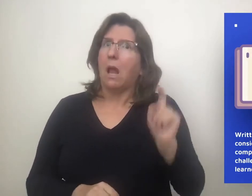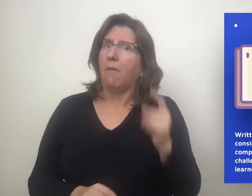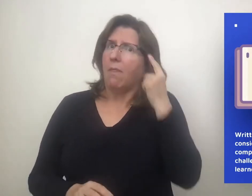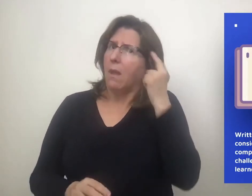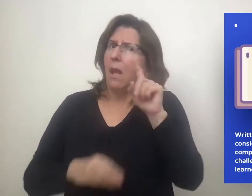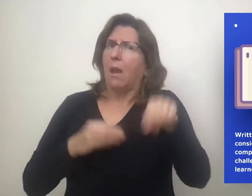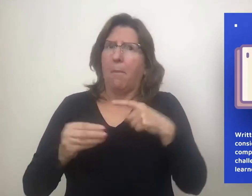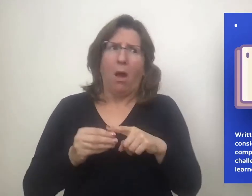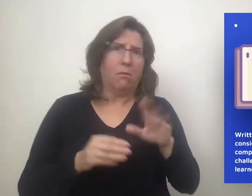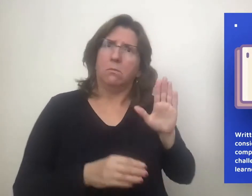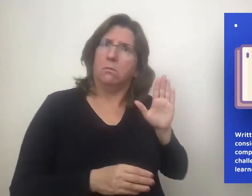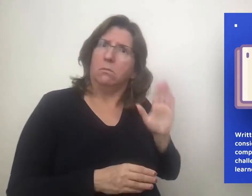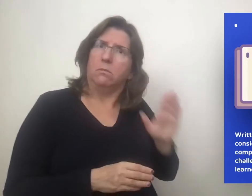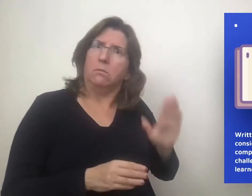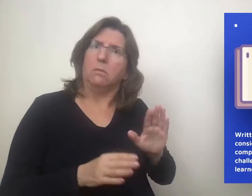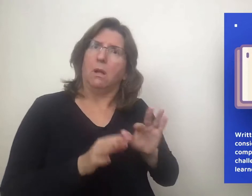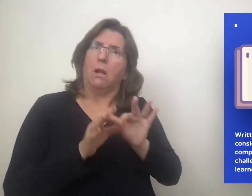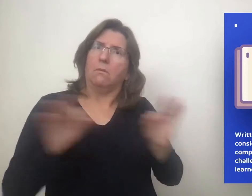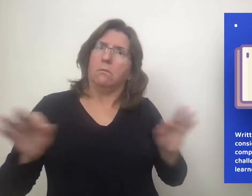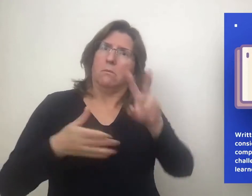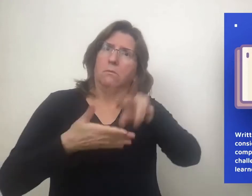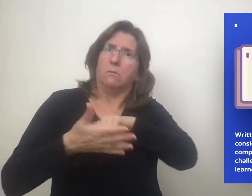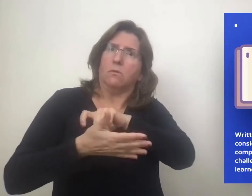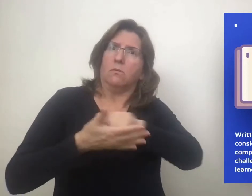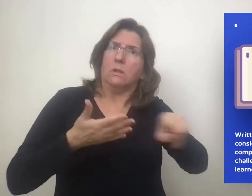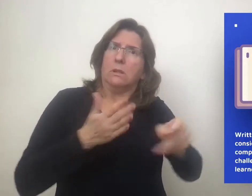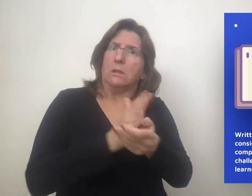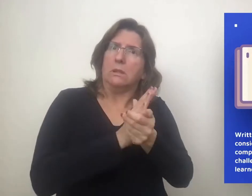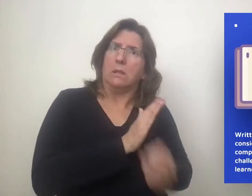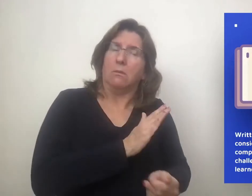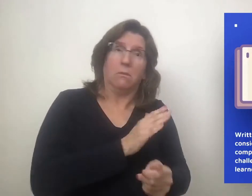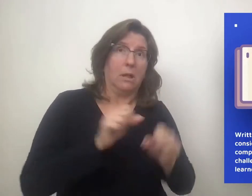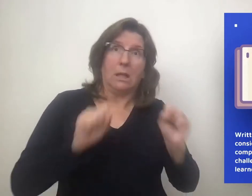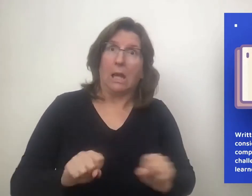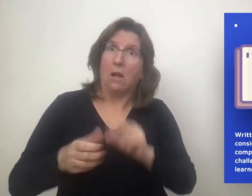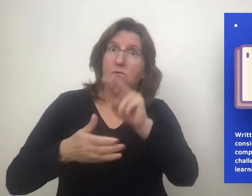comprehension skills and / or challenges of deaf learners.